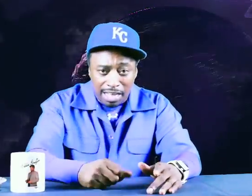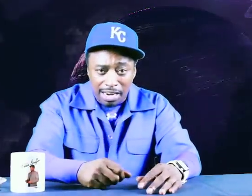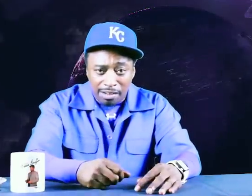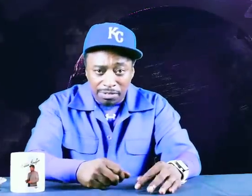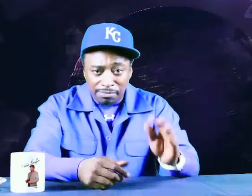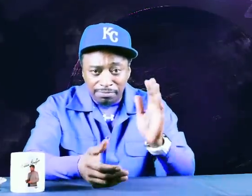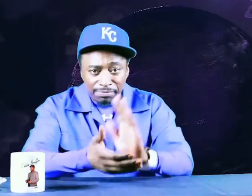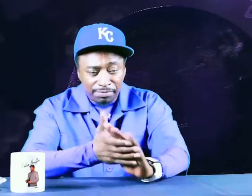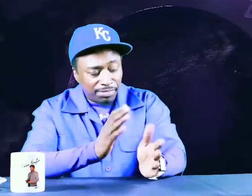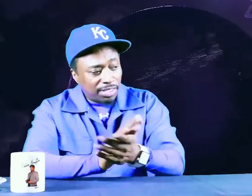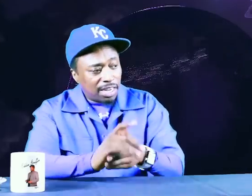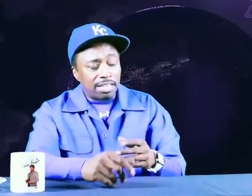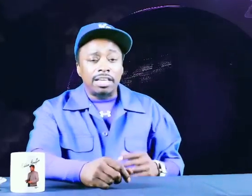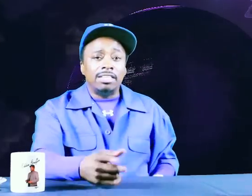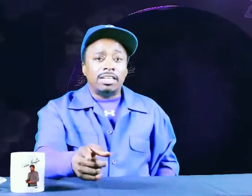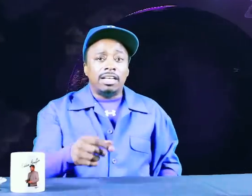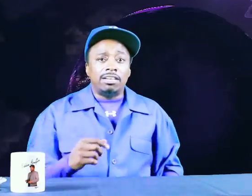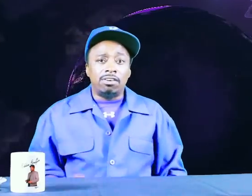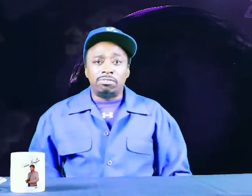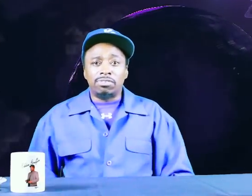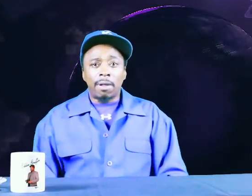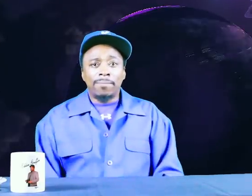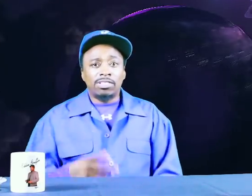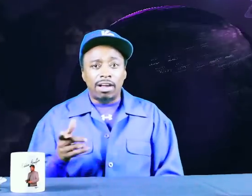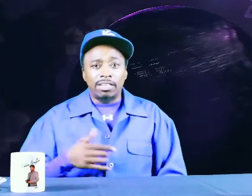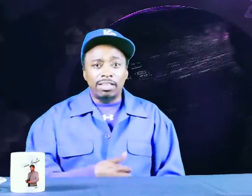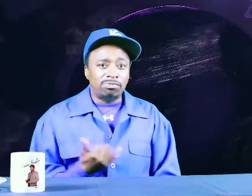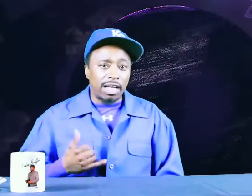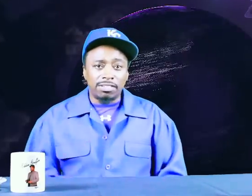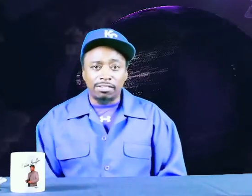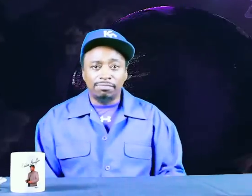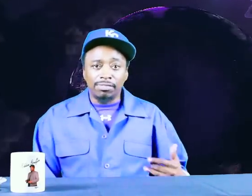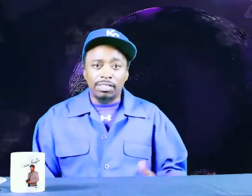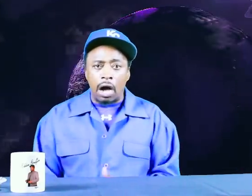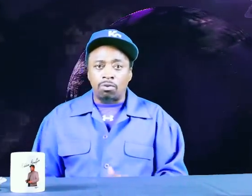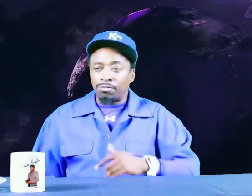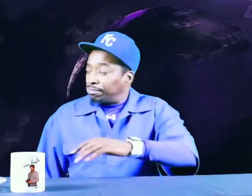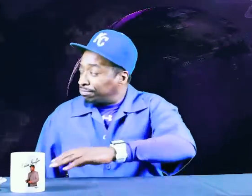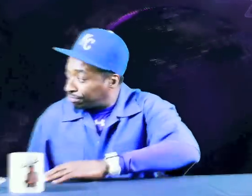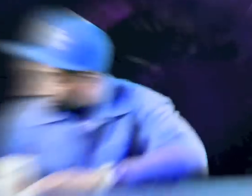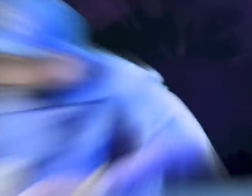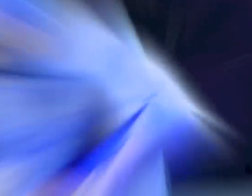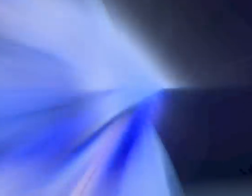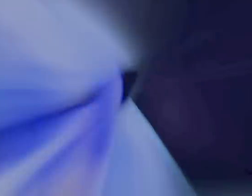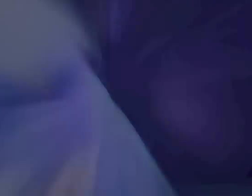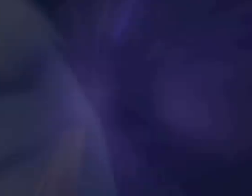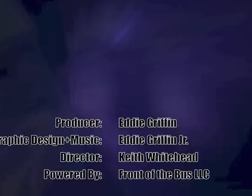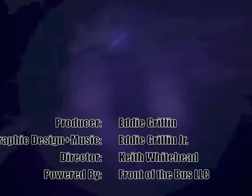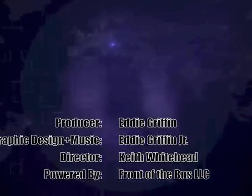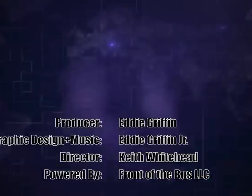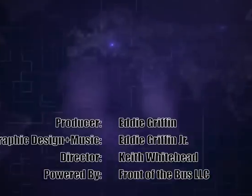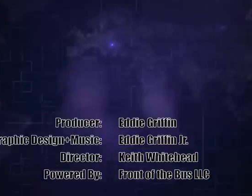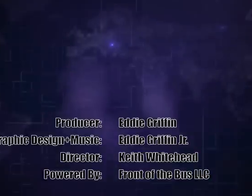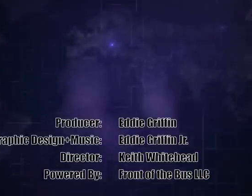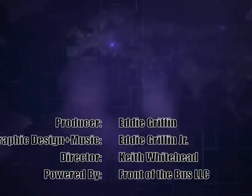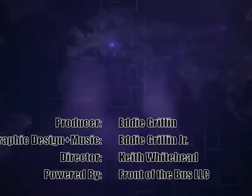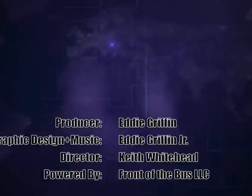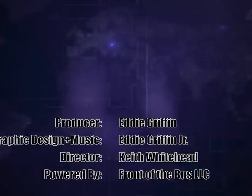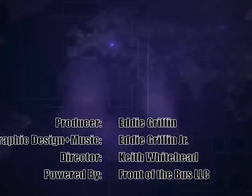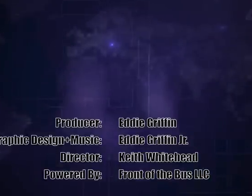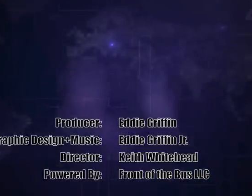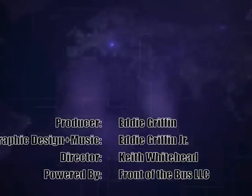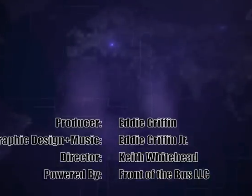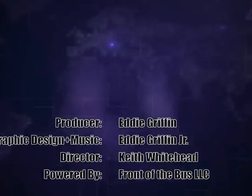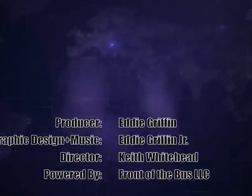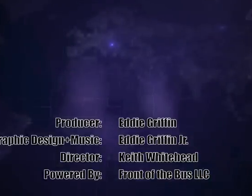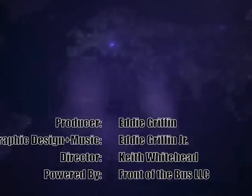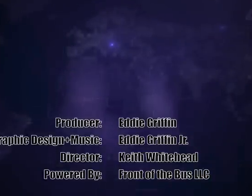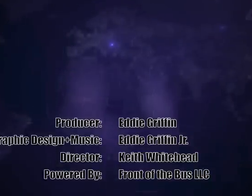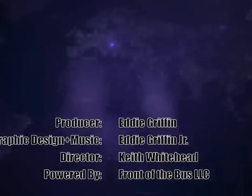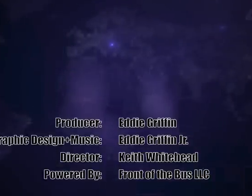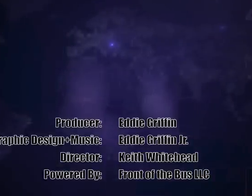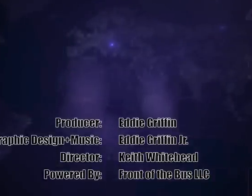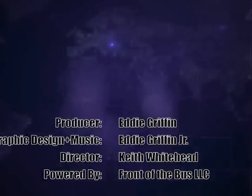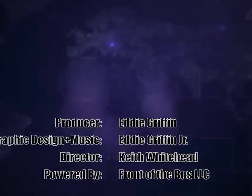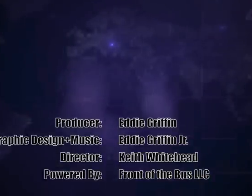That's EGN news, giving it to you straight, no chaser.